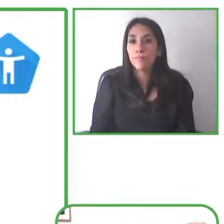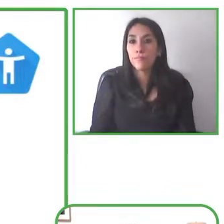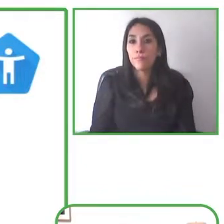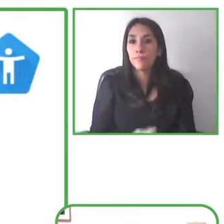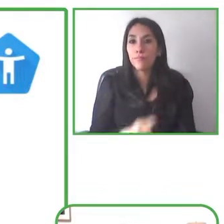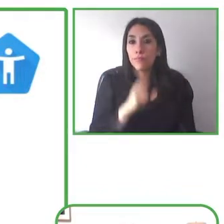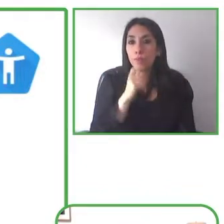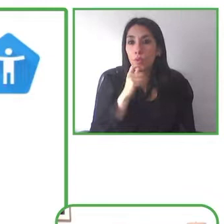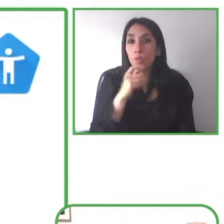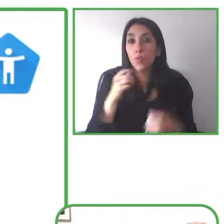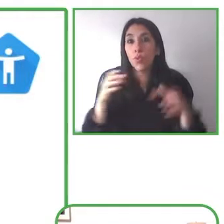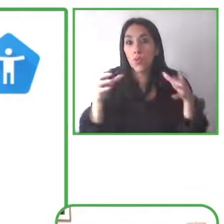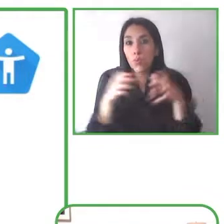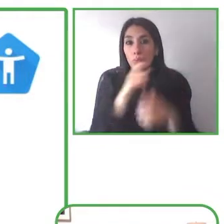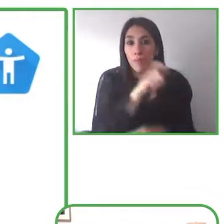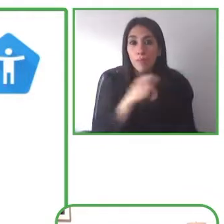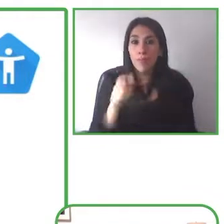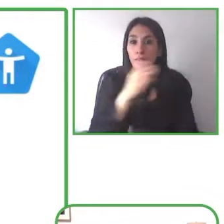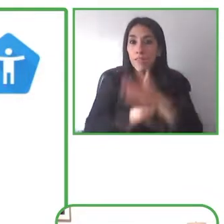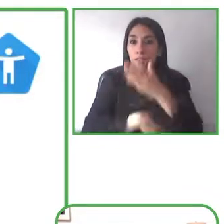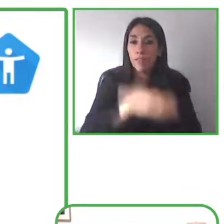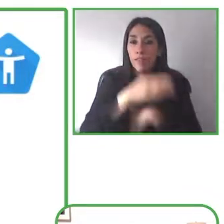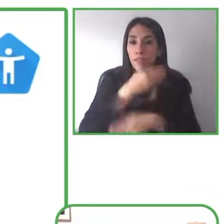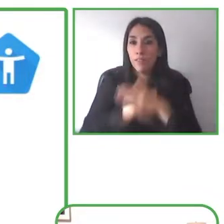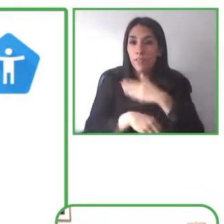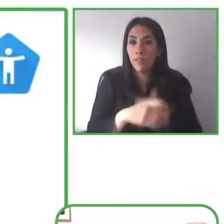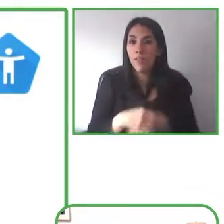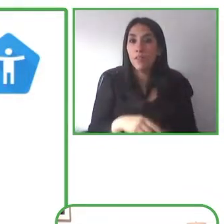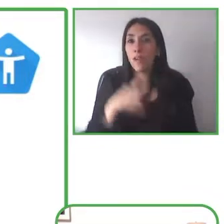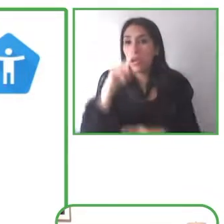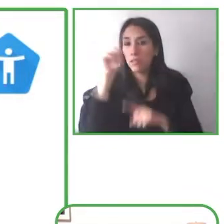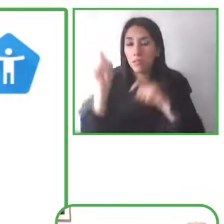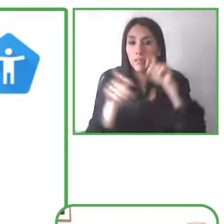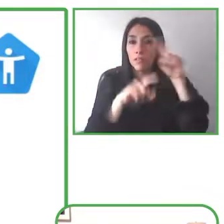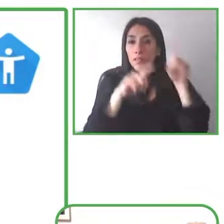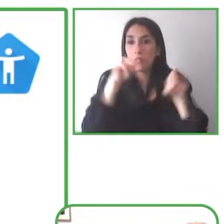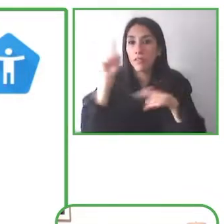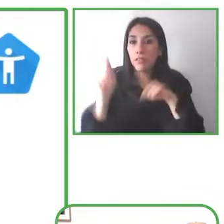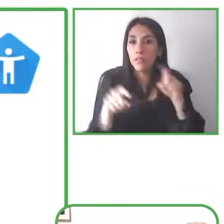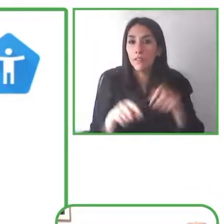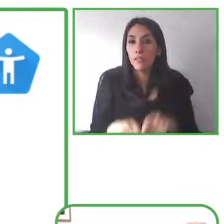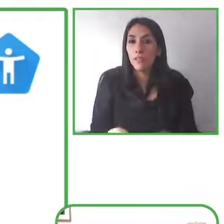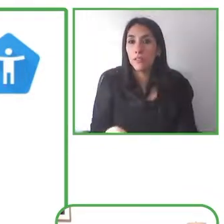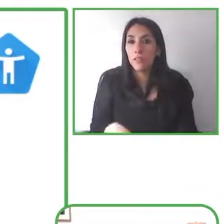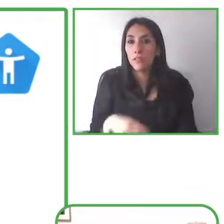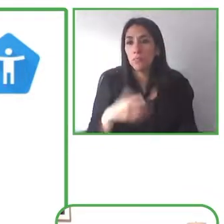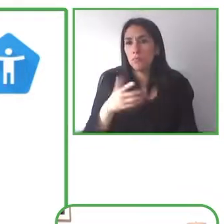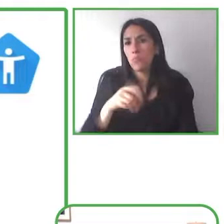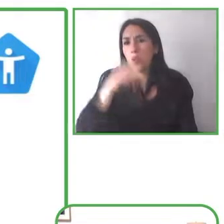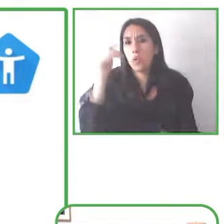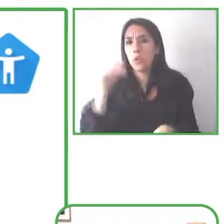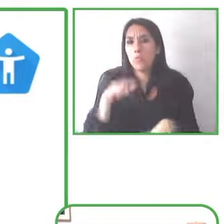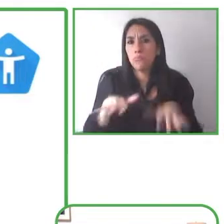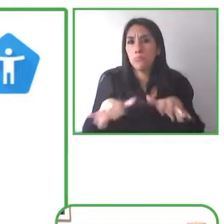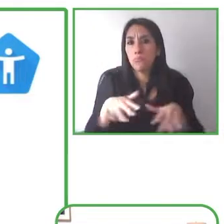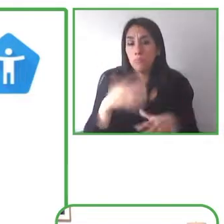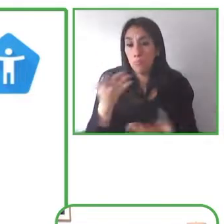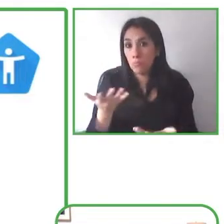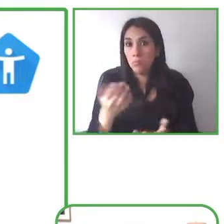whether they have feedback whether you know if they're encountering an issue and they want to ask for support or if they have requests for the future you know